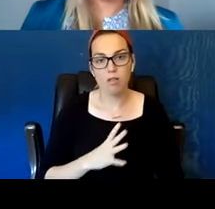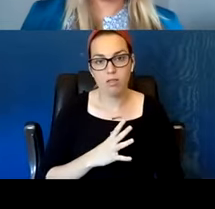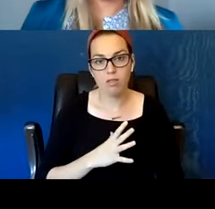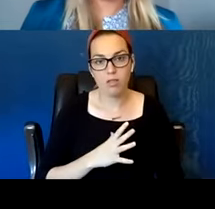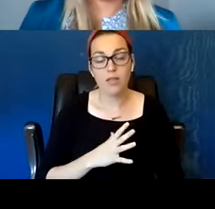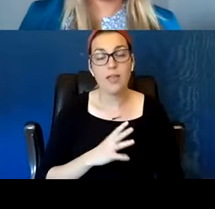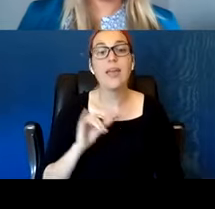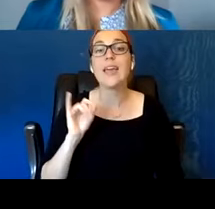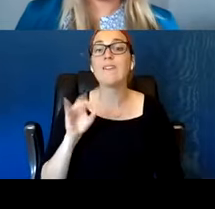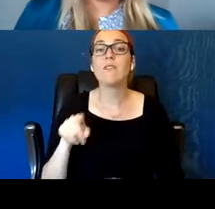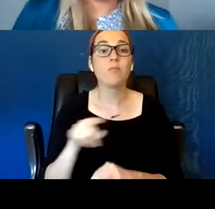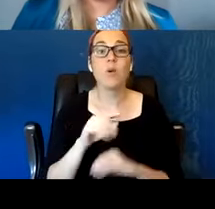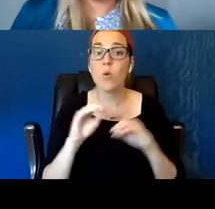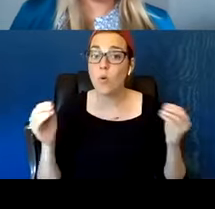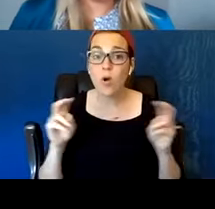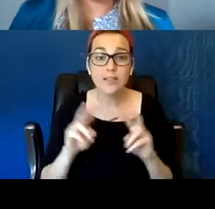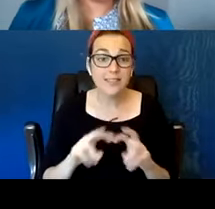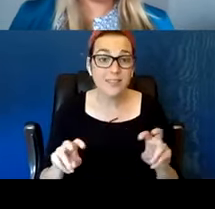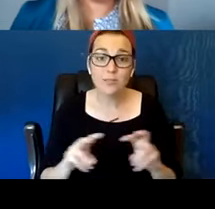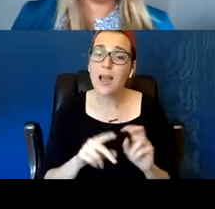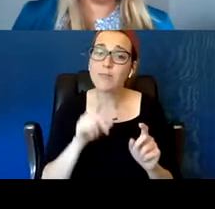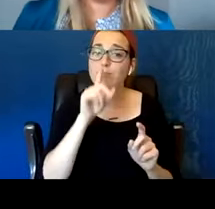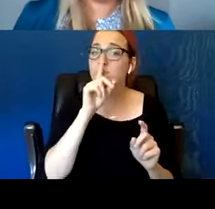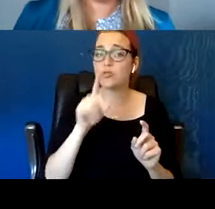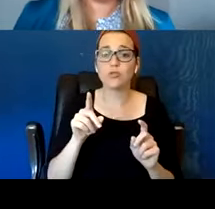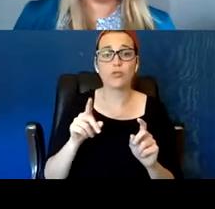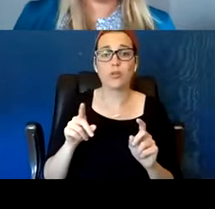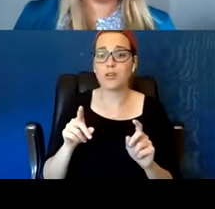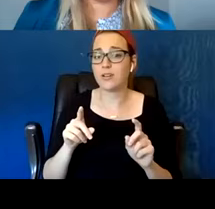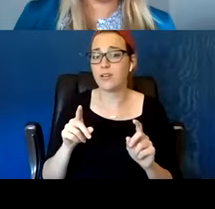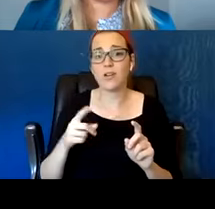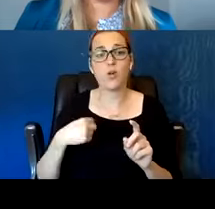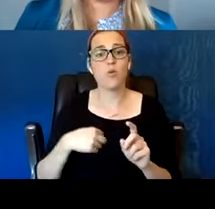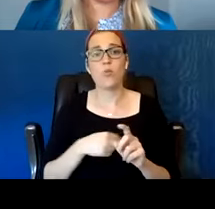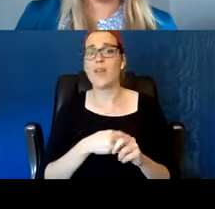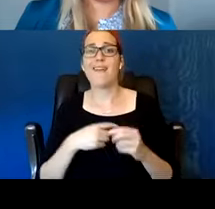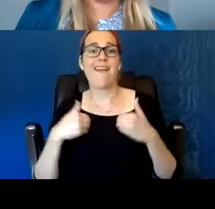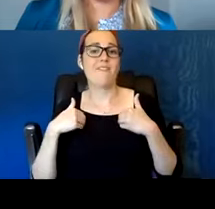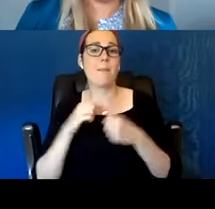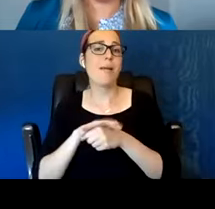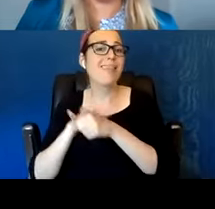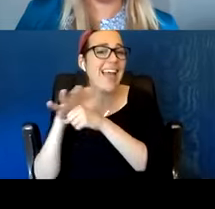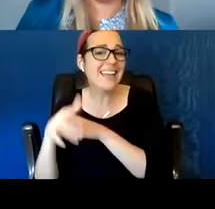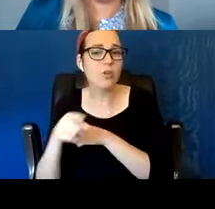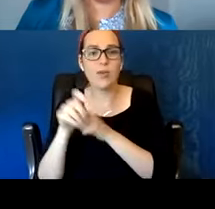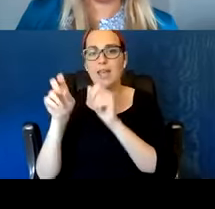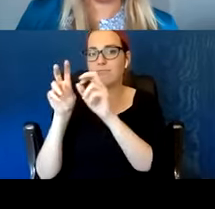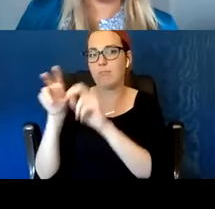I'm sure SAMHSA has plenty of them that you can look at and see what fits and what meets your needs.